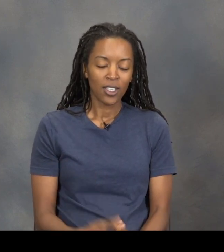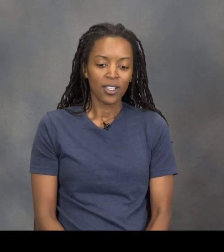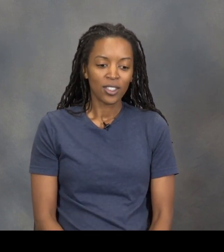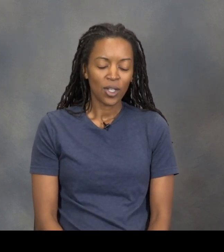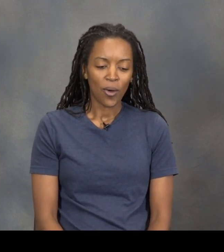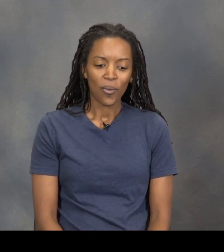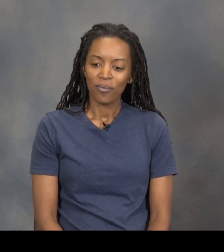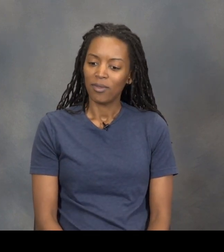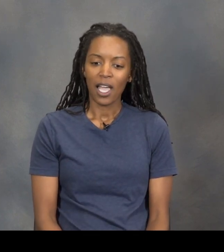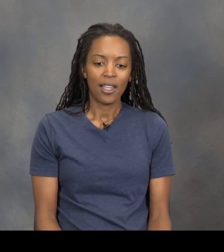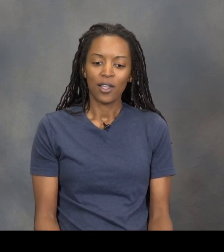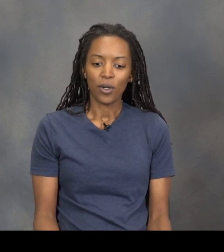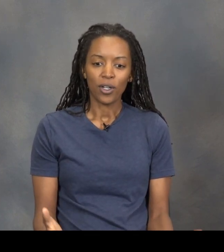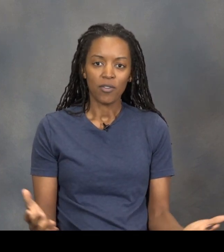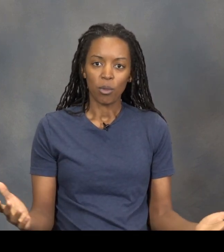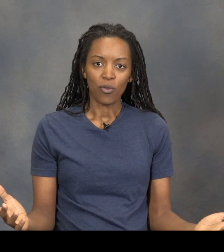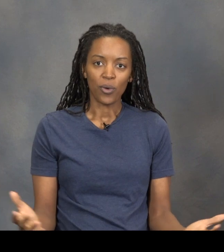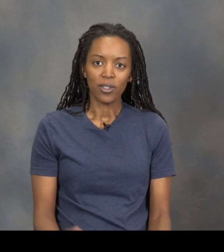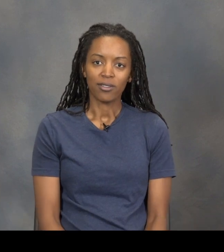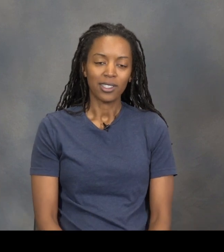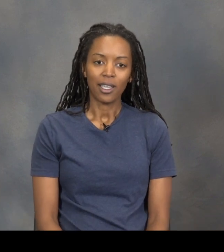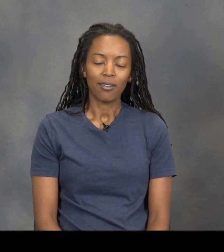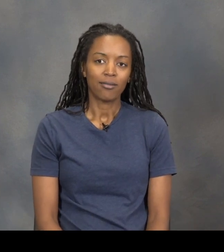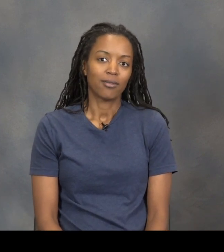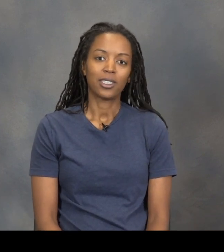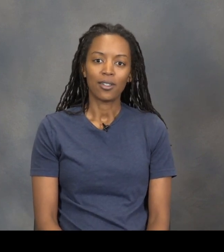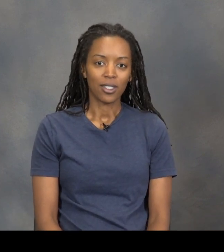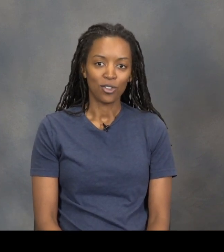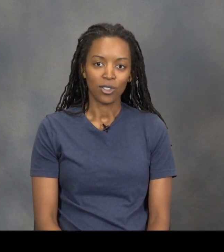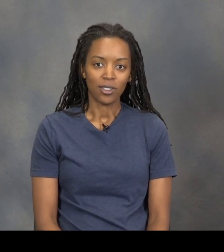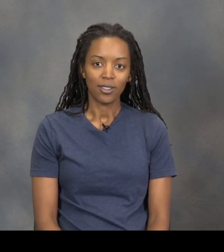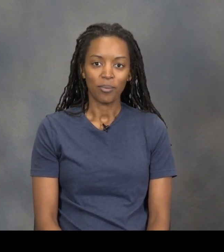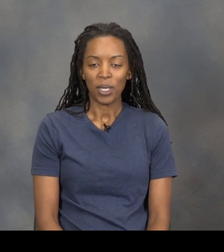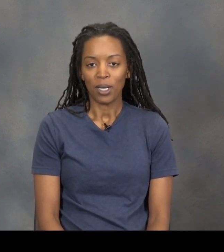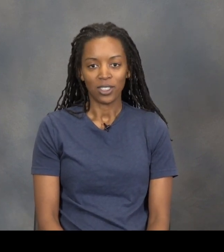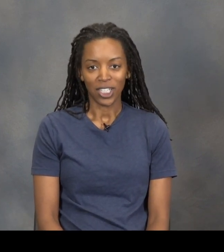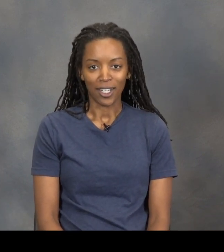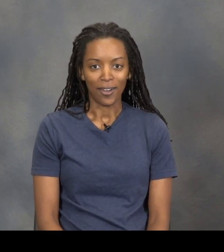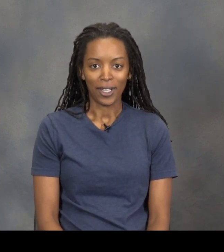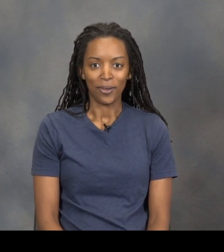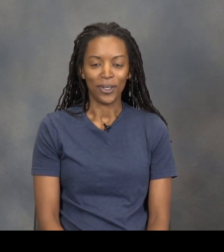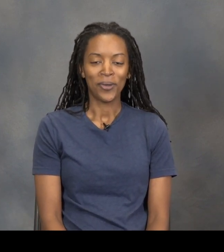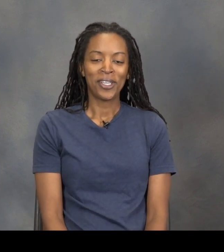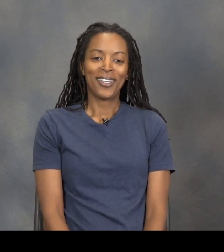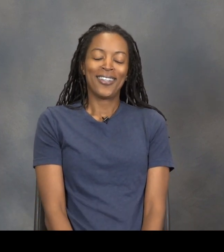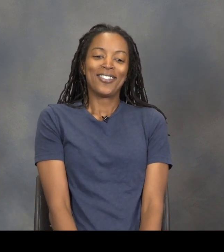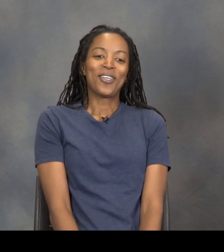So I had never heard of it before. I was like, oh sounds interesting, and maybe I'll check it out. I don't know.